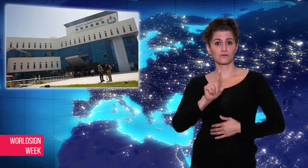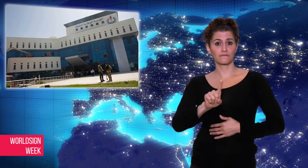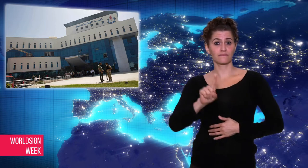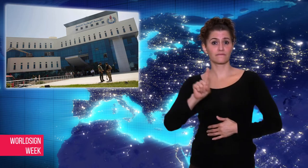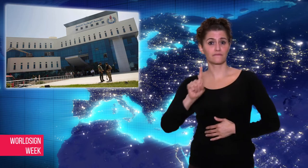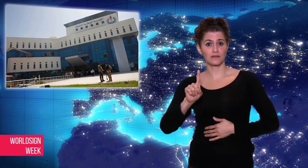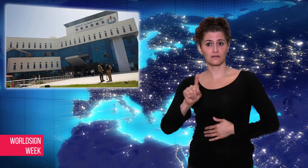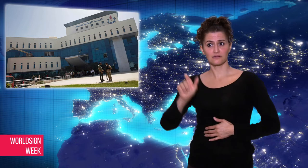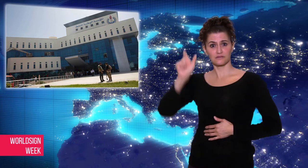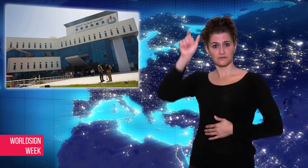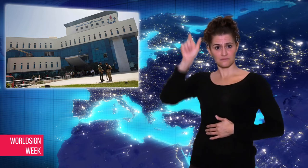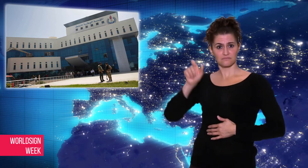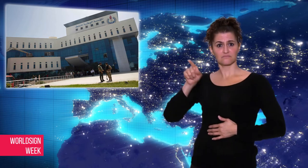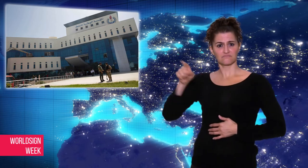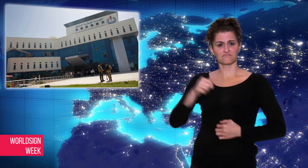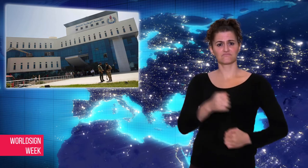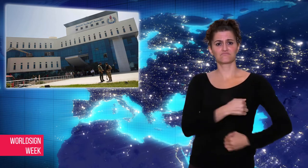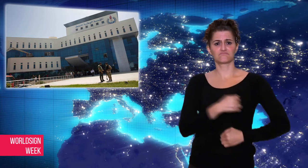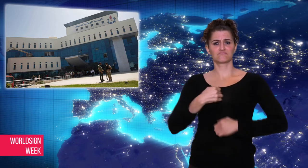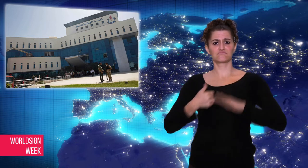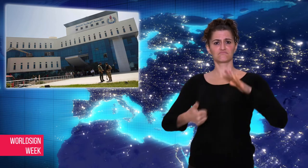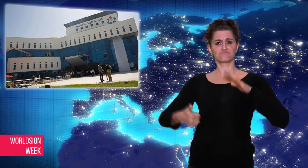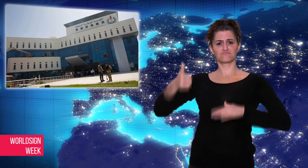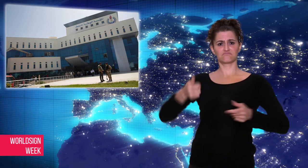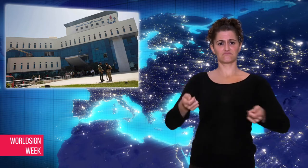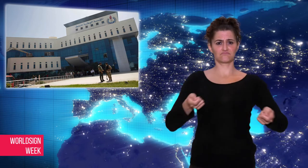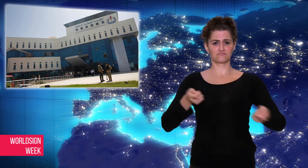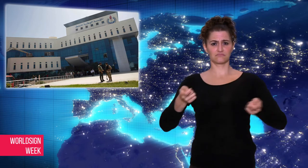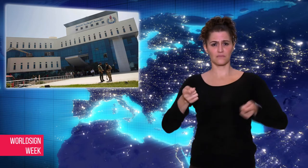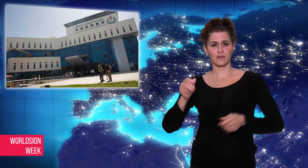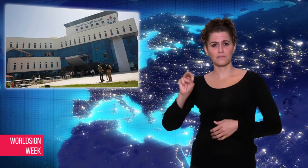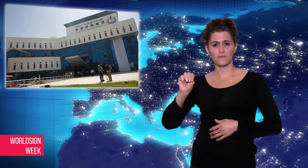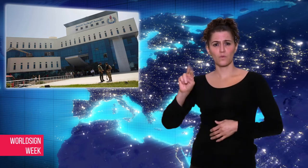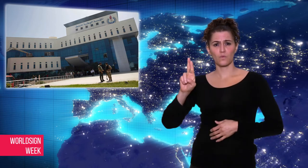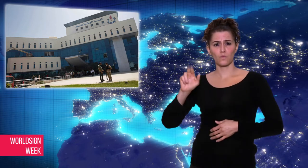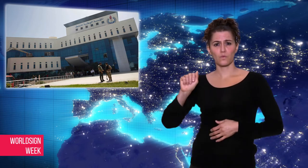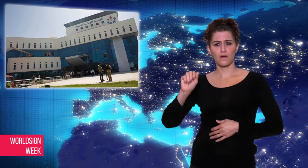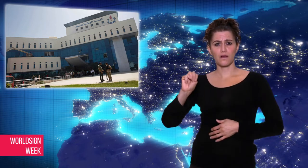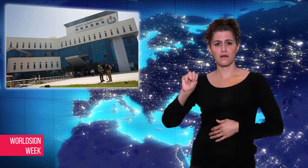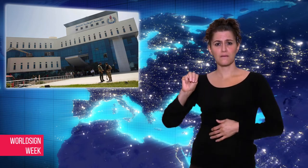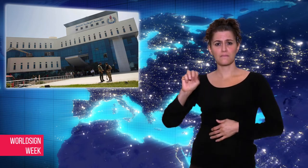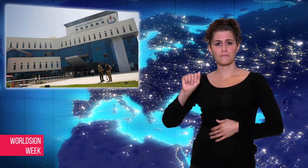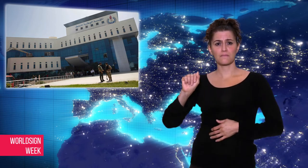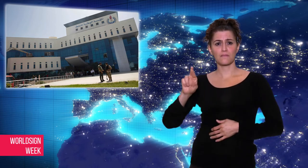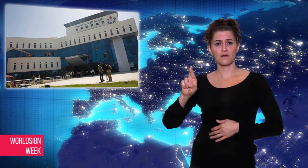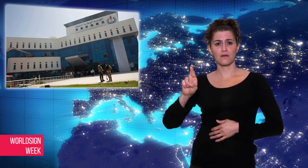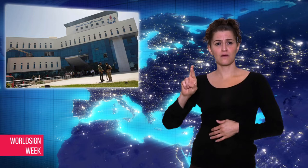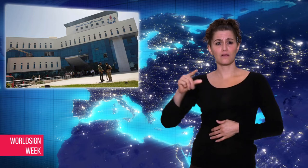rebels in 2011, Libya fell into a